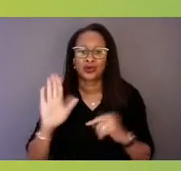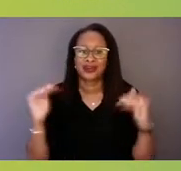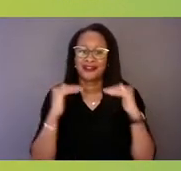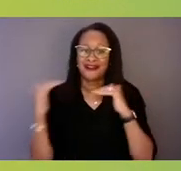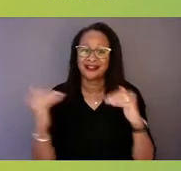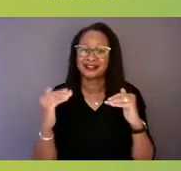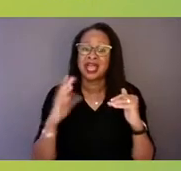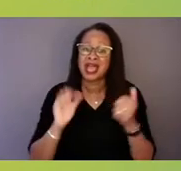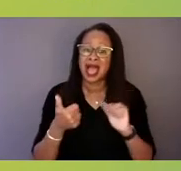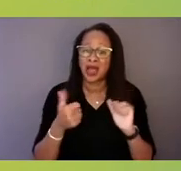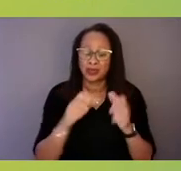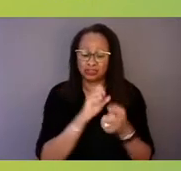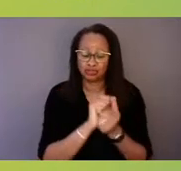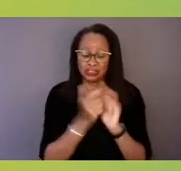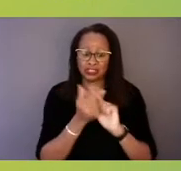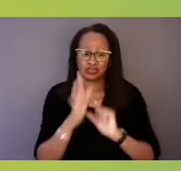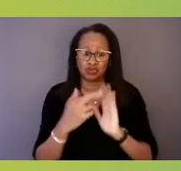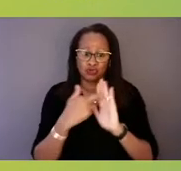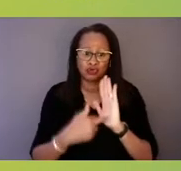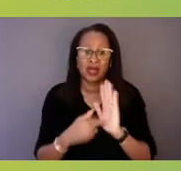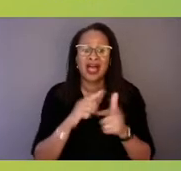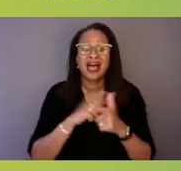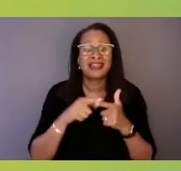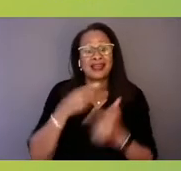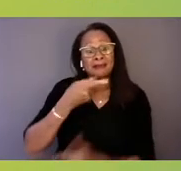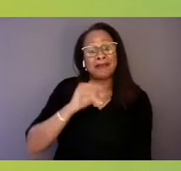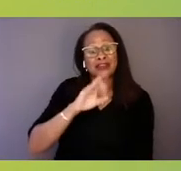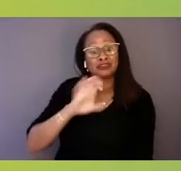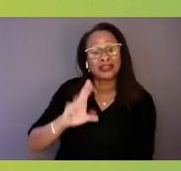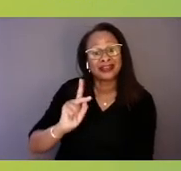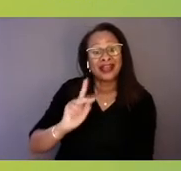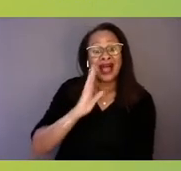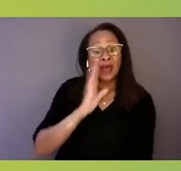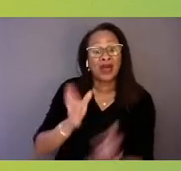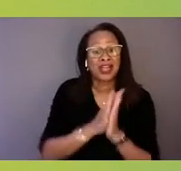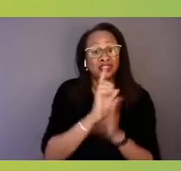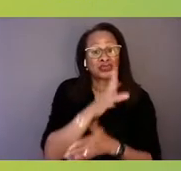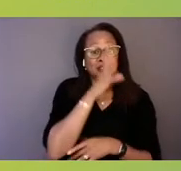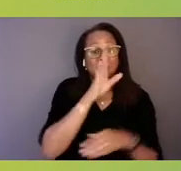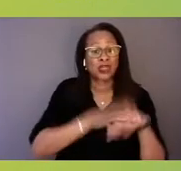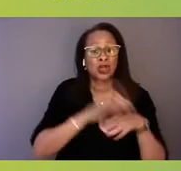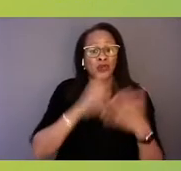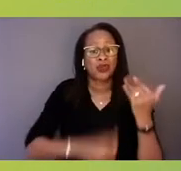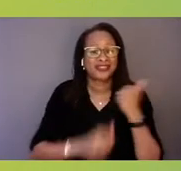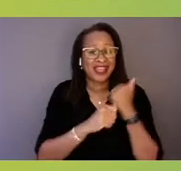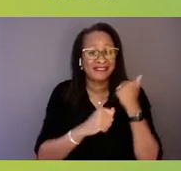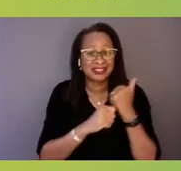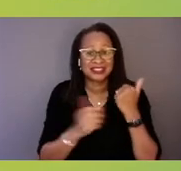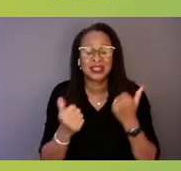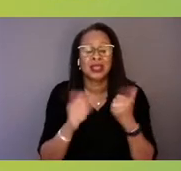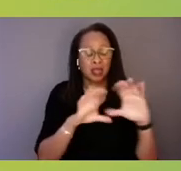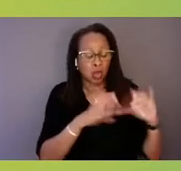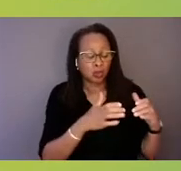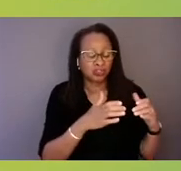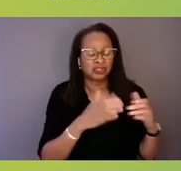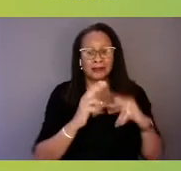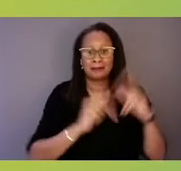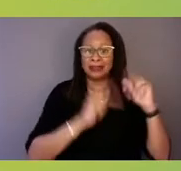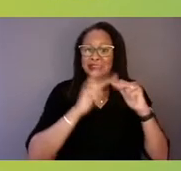and, Patrick, I'll ask you to speak on just what the advocacy coalition building movement-- we have hundreds of people signed in right now--